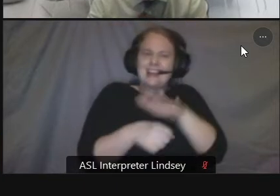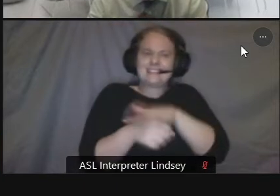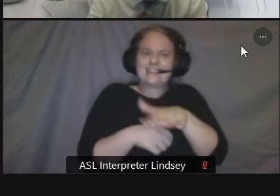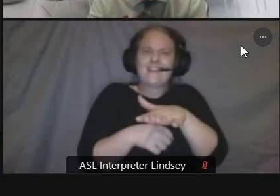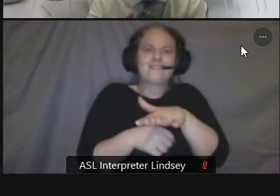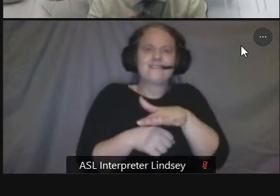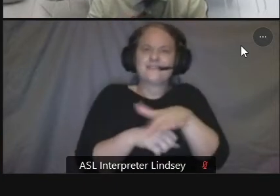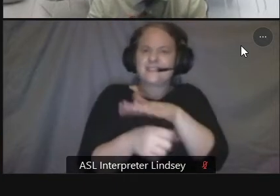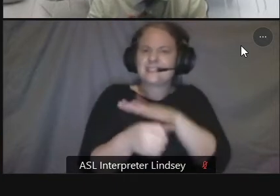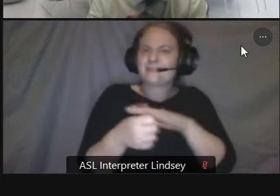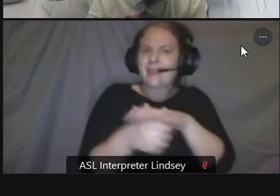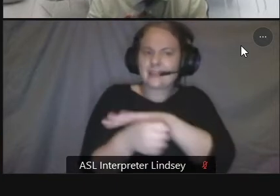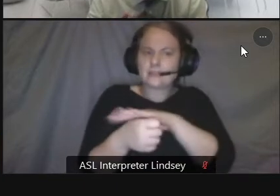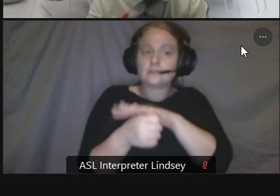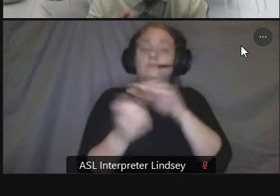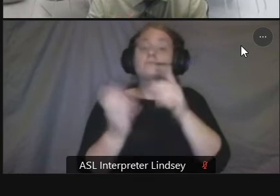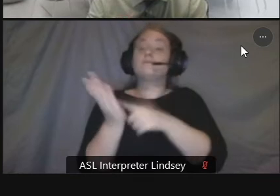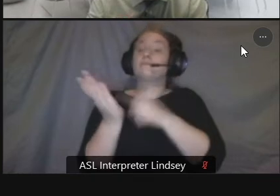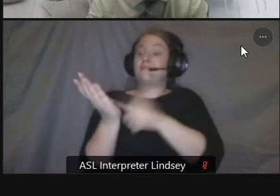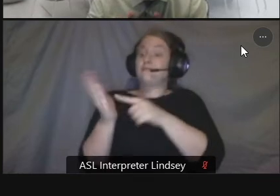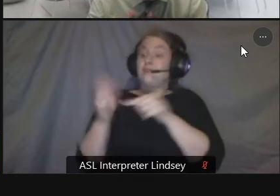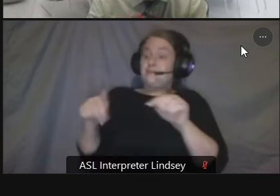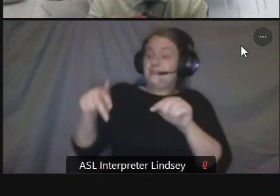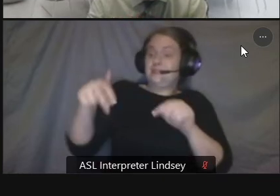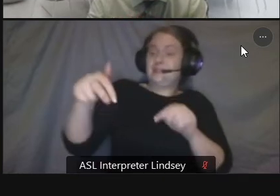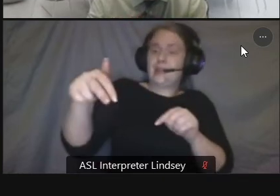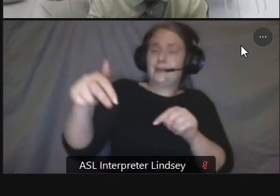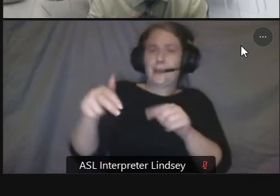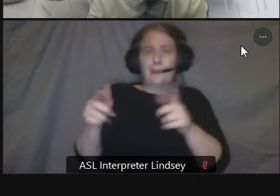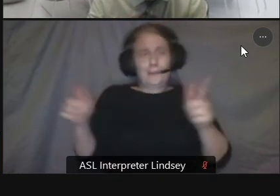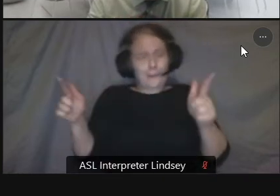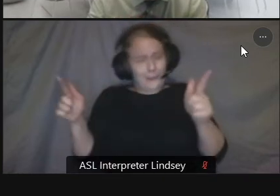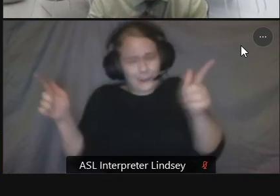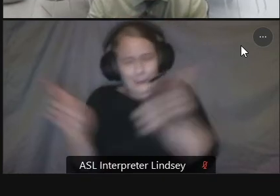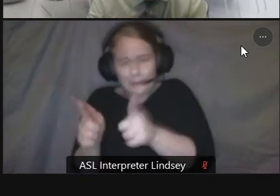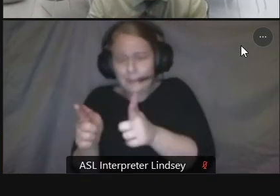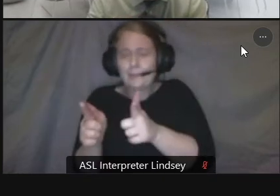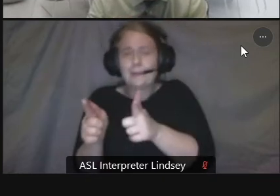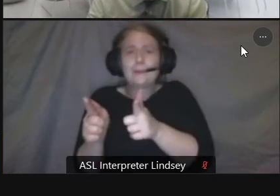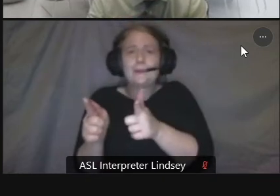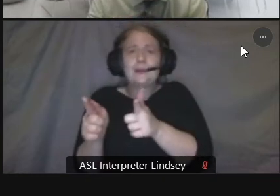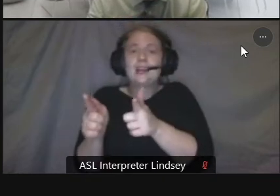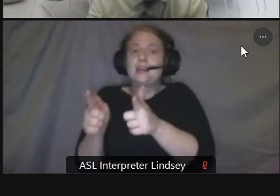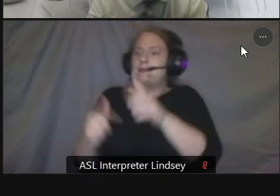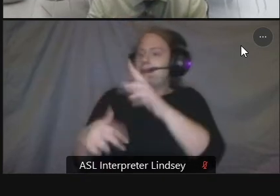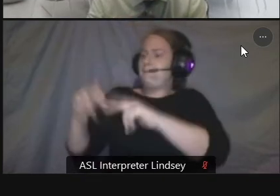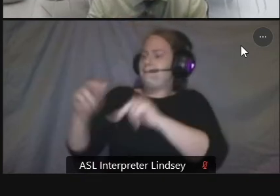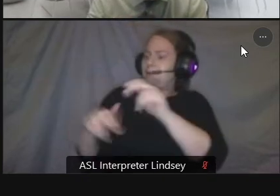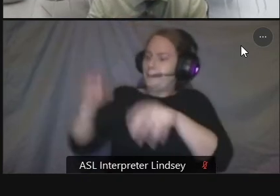the buildings are um how can we sort of give it this sense of vision um aligning those driveways